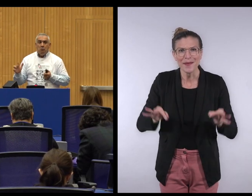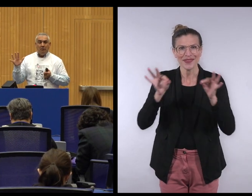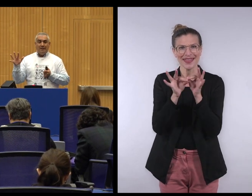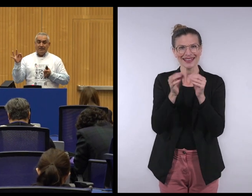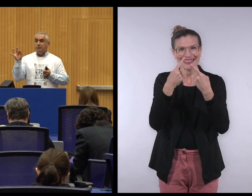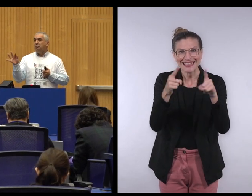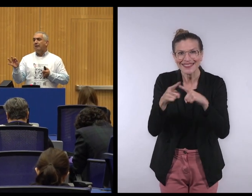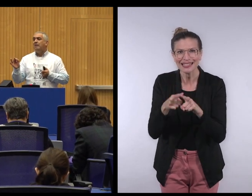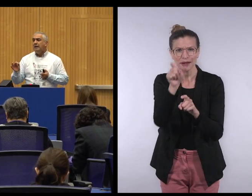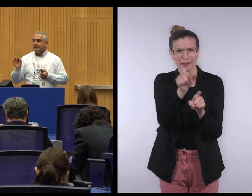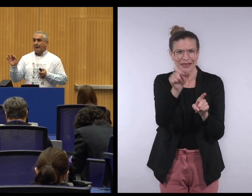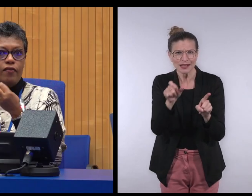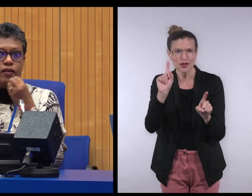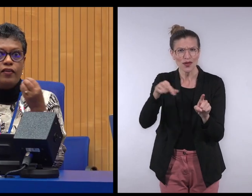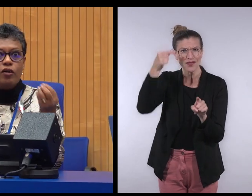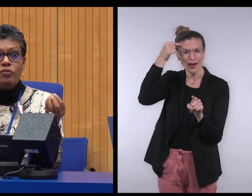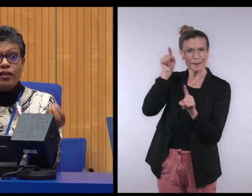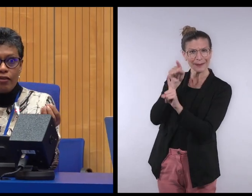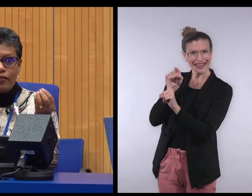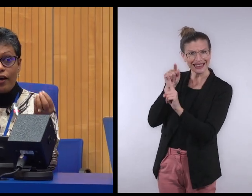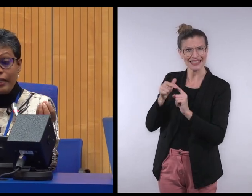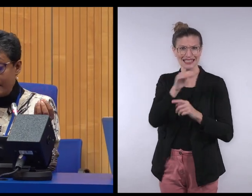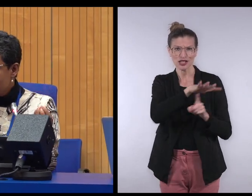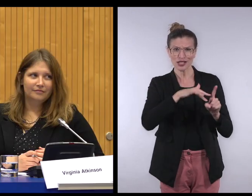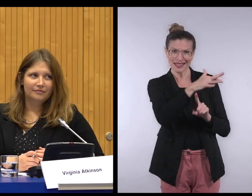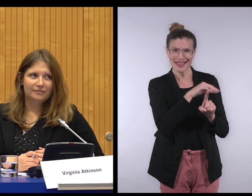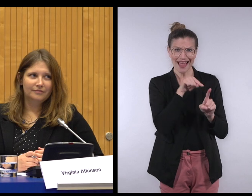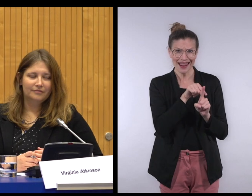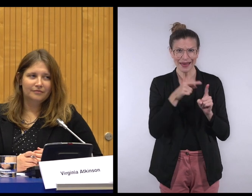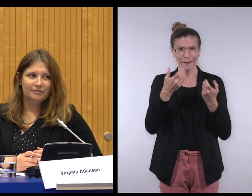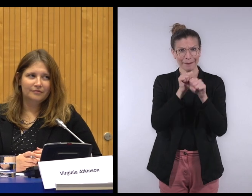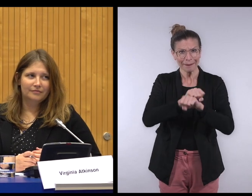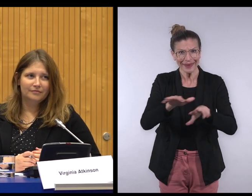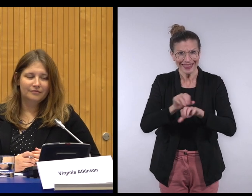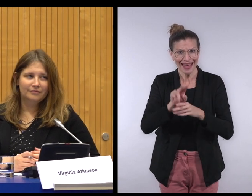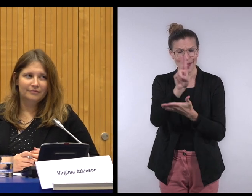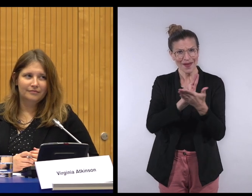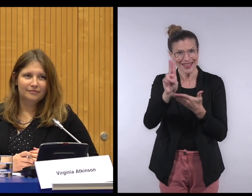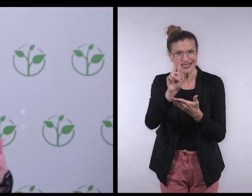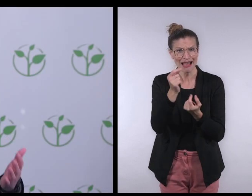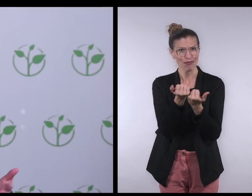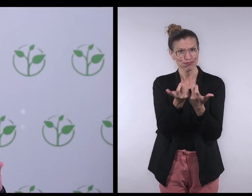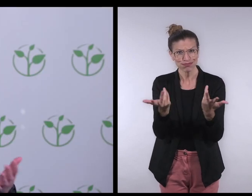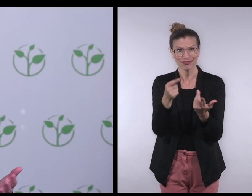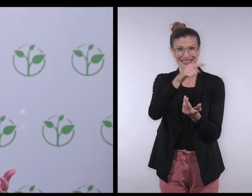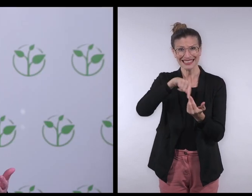is that it's important for all different types of stakeholders - government, civil society, the media, universities, academia